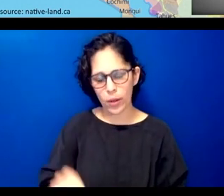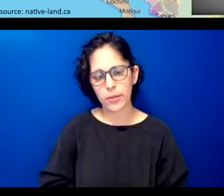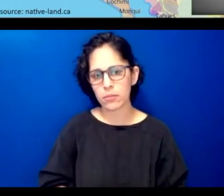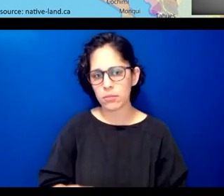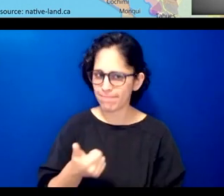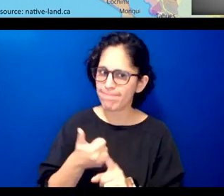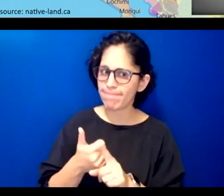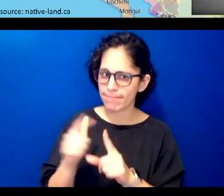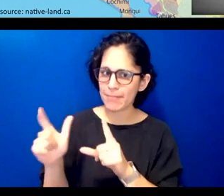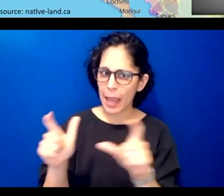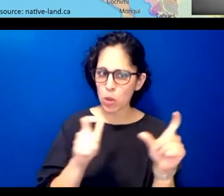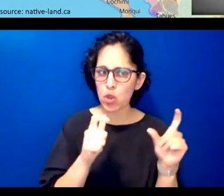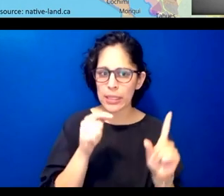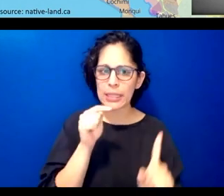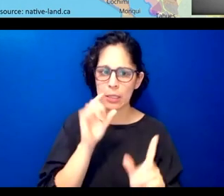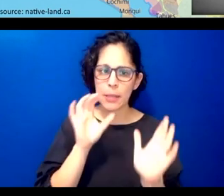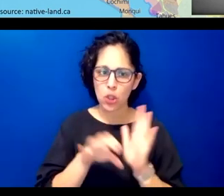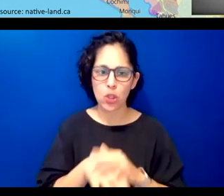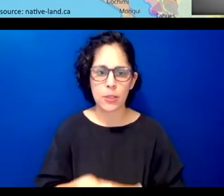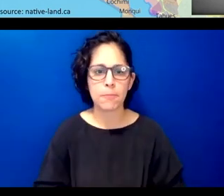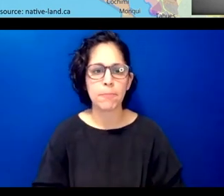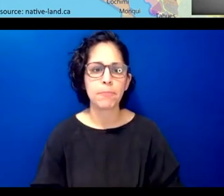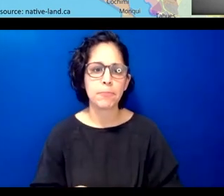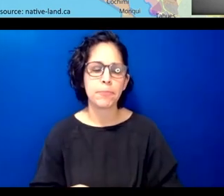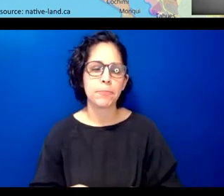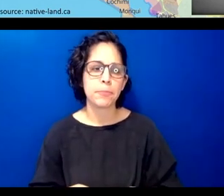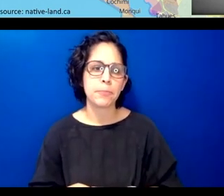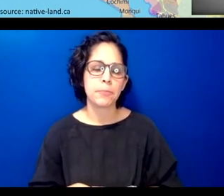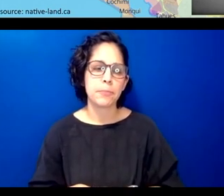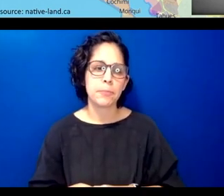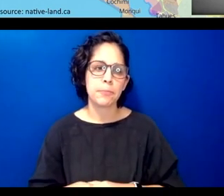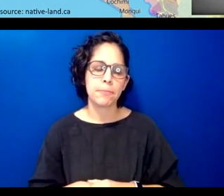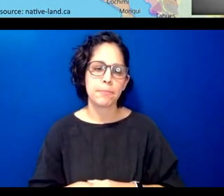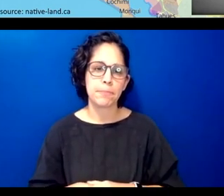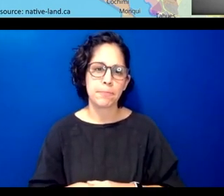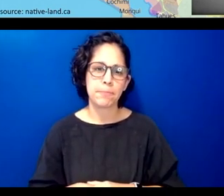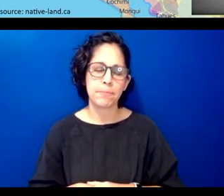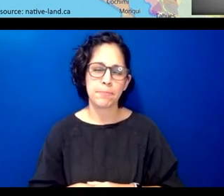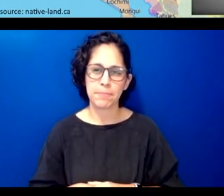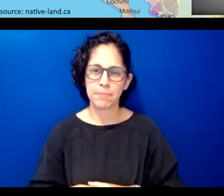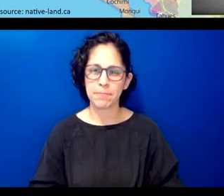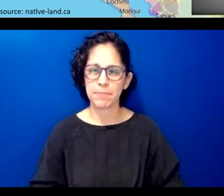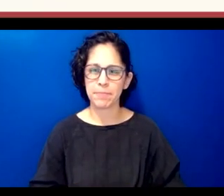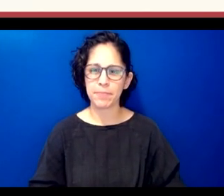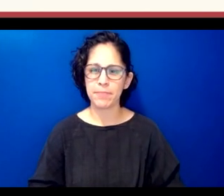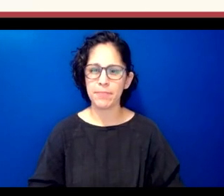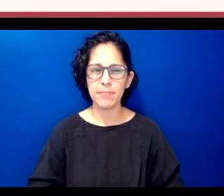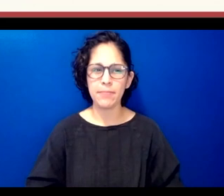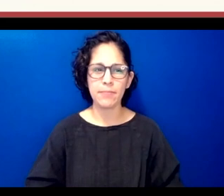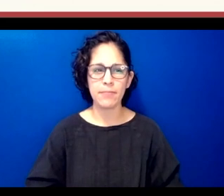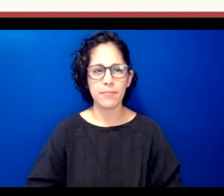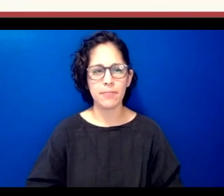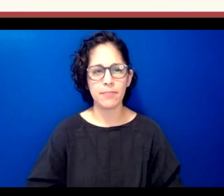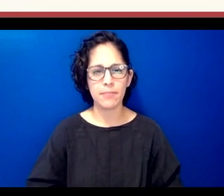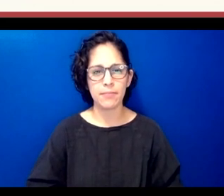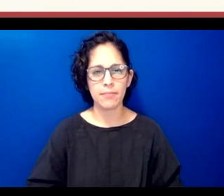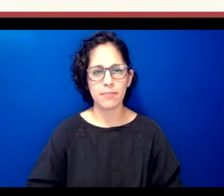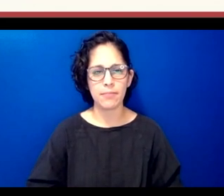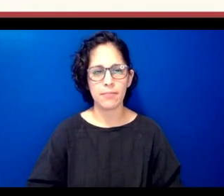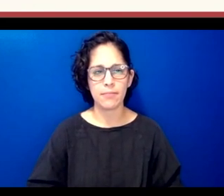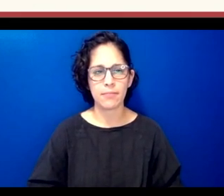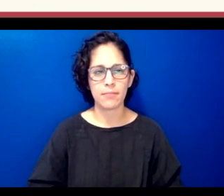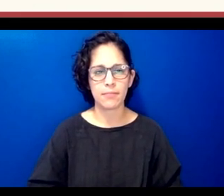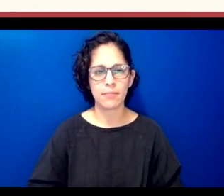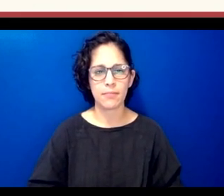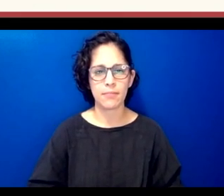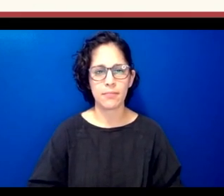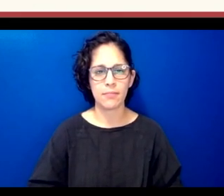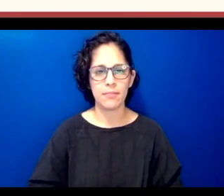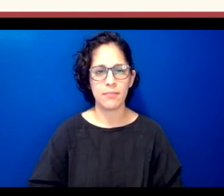all right